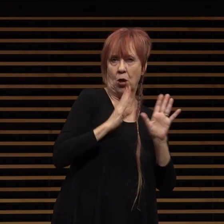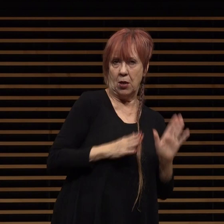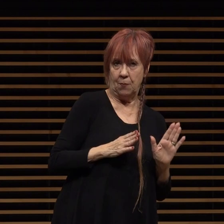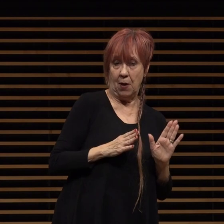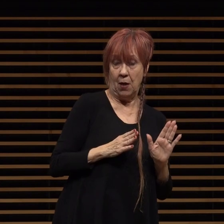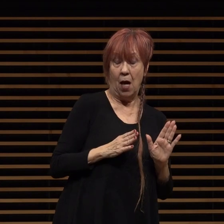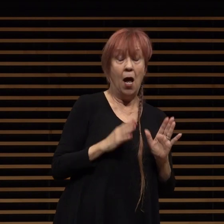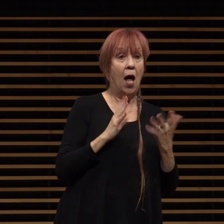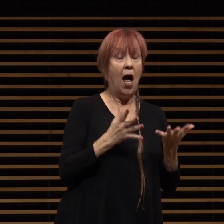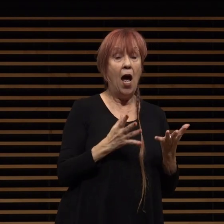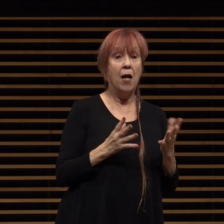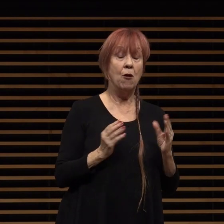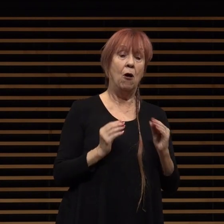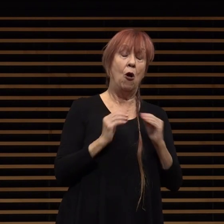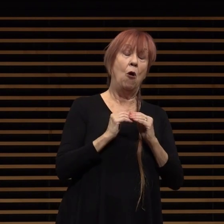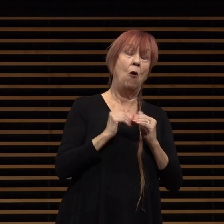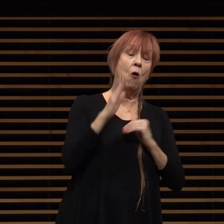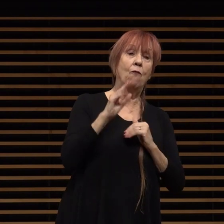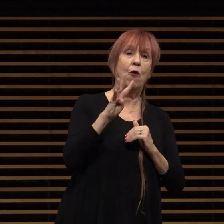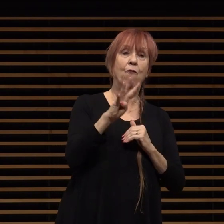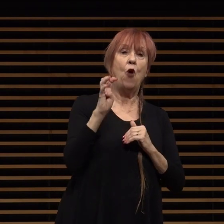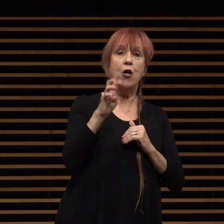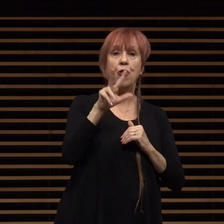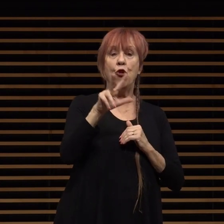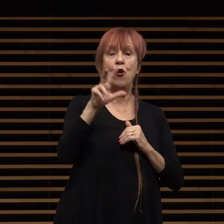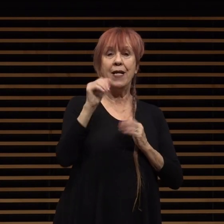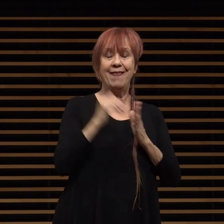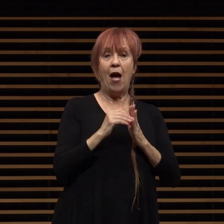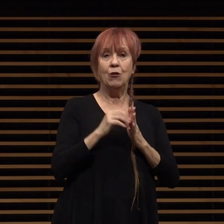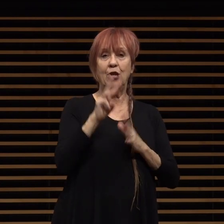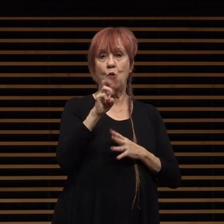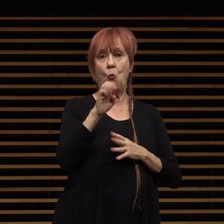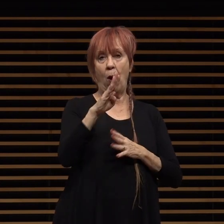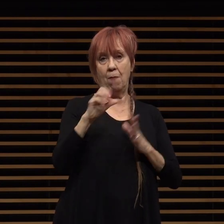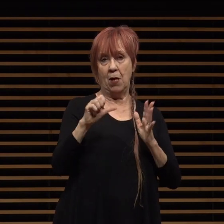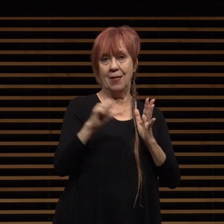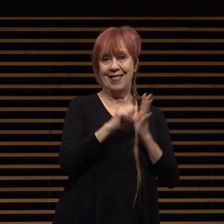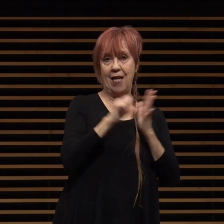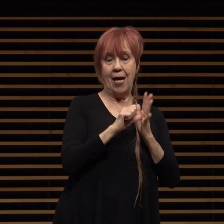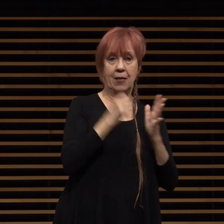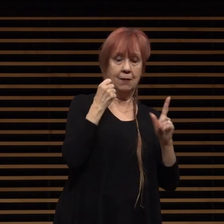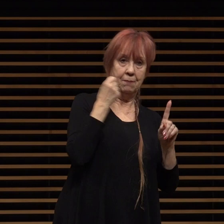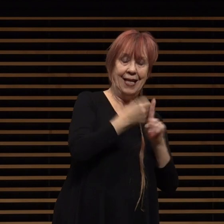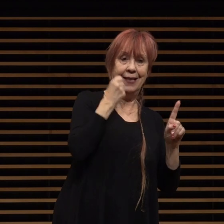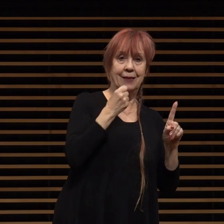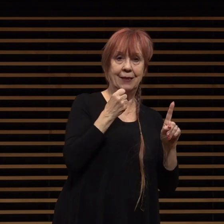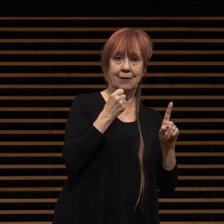that exceeded 430 000 visitors